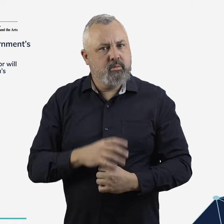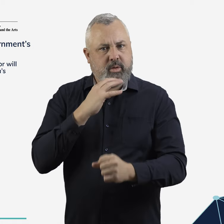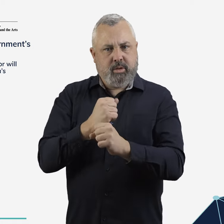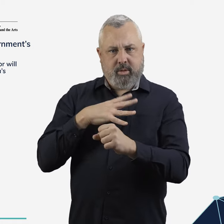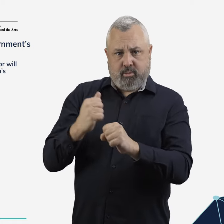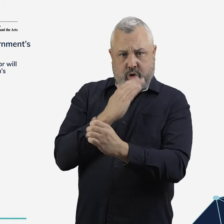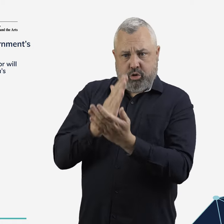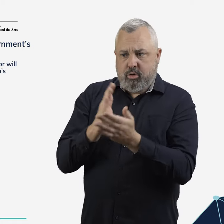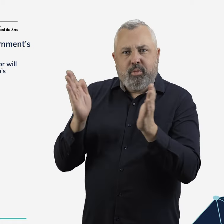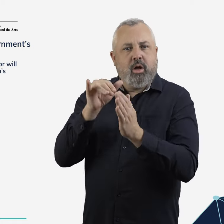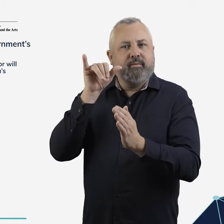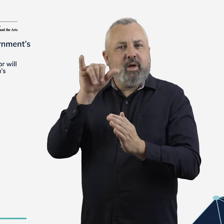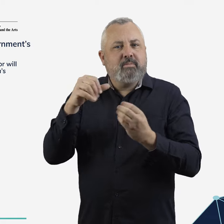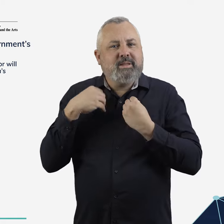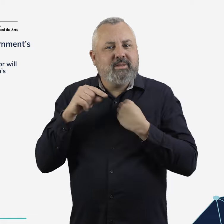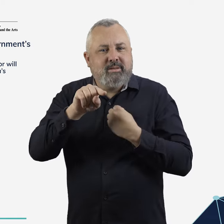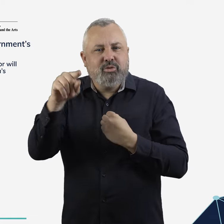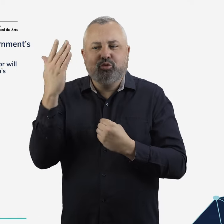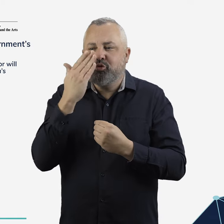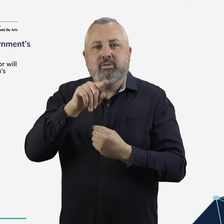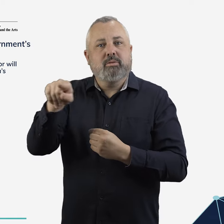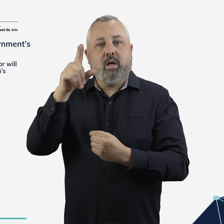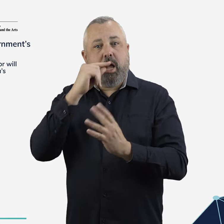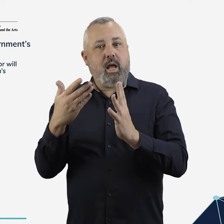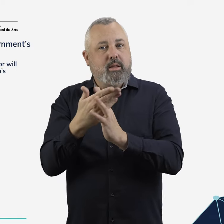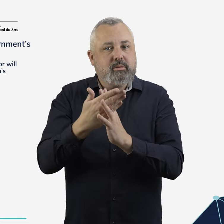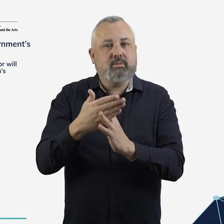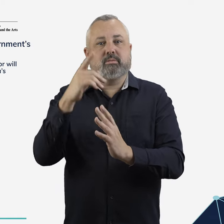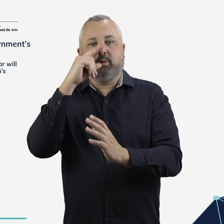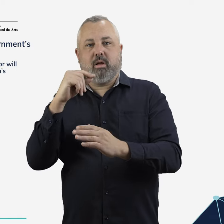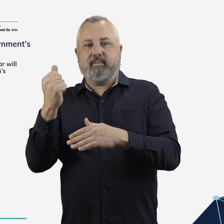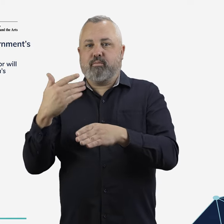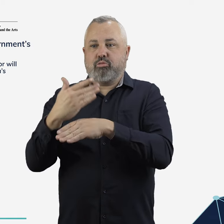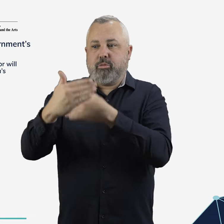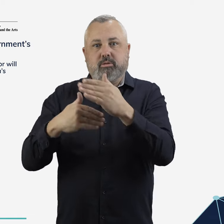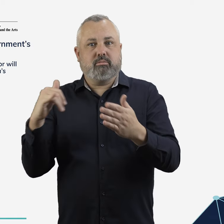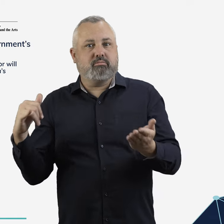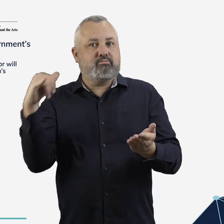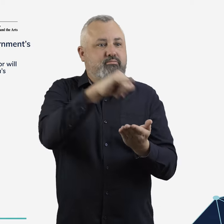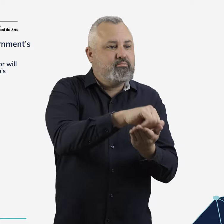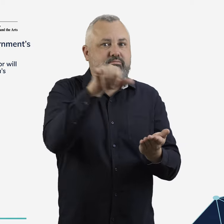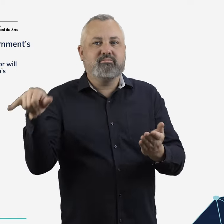The government will protect GA’s access to LFAs by setting clear expectations for